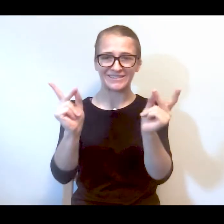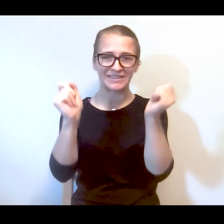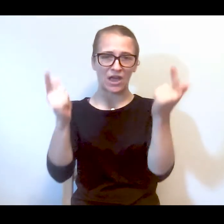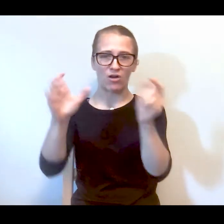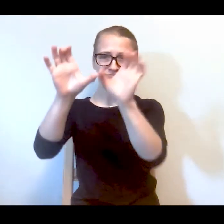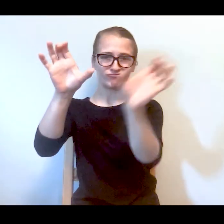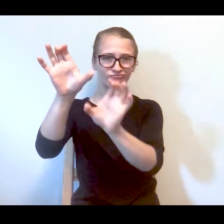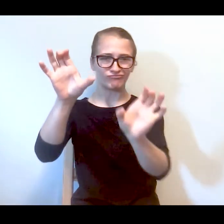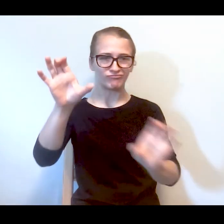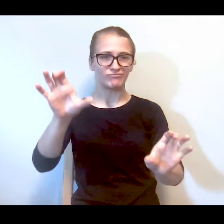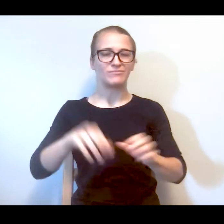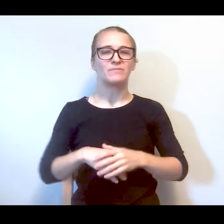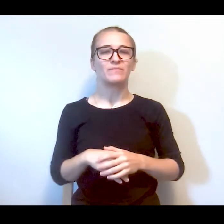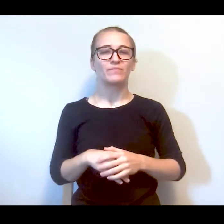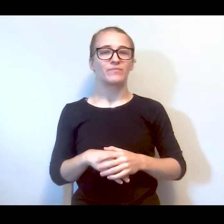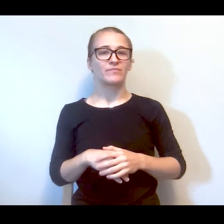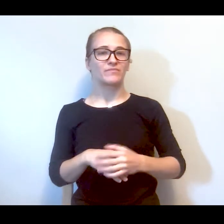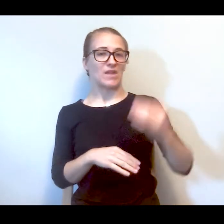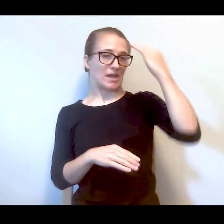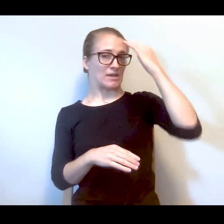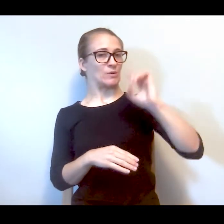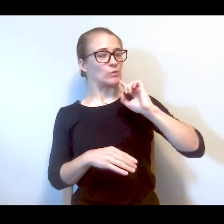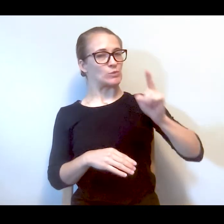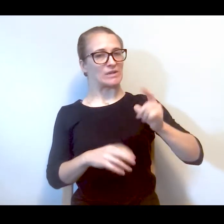now on my screen and I know it's really hard to have